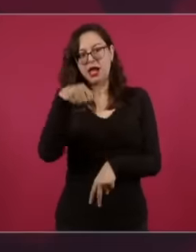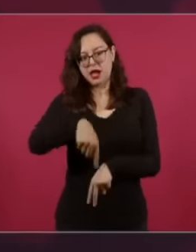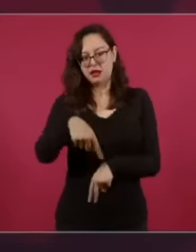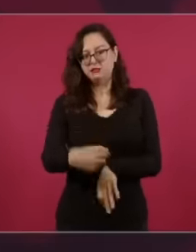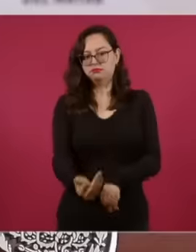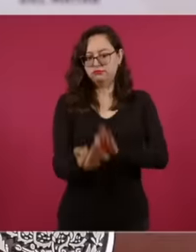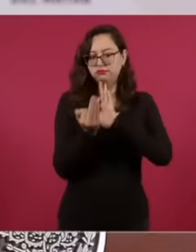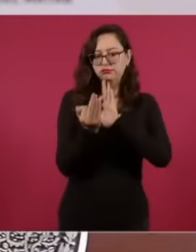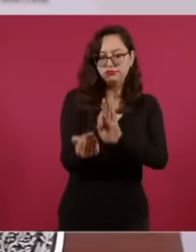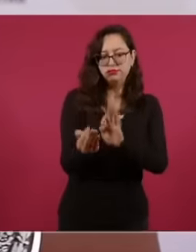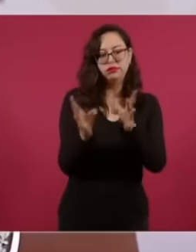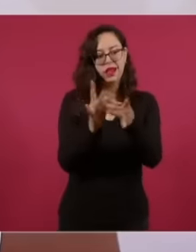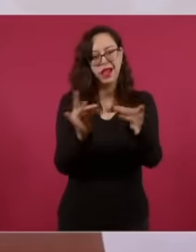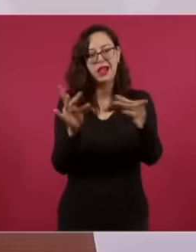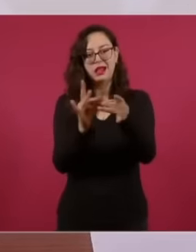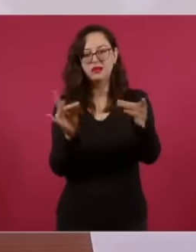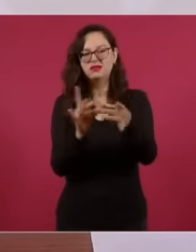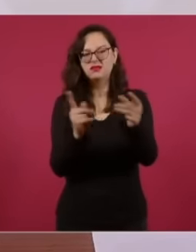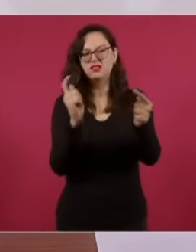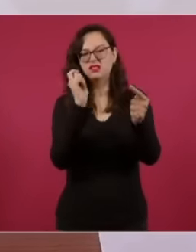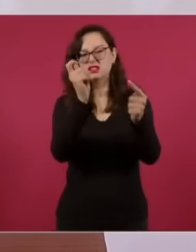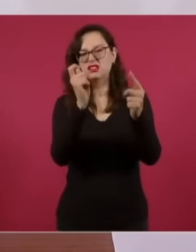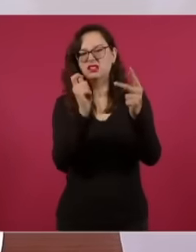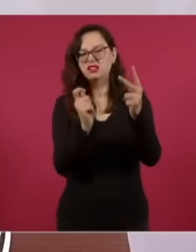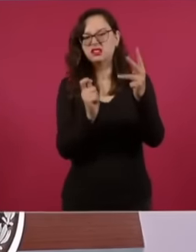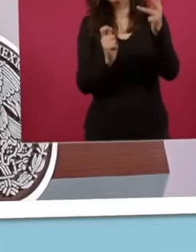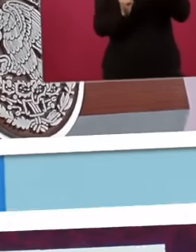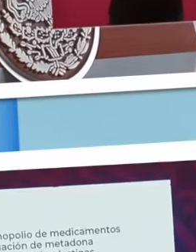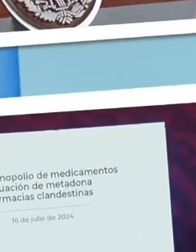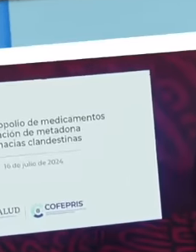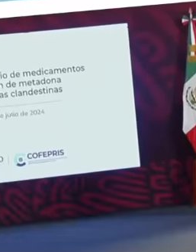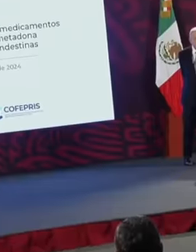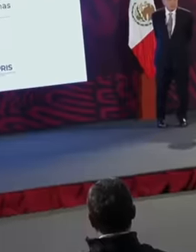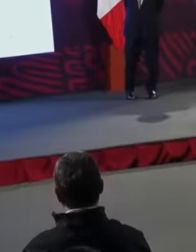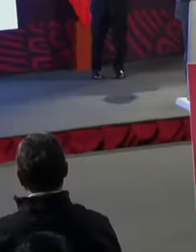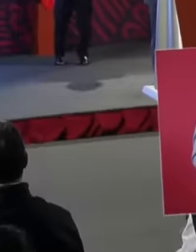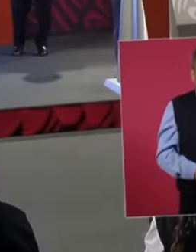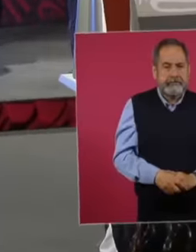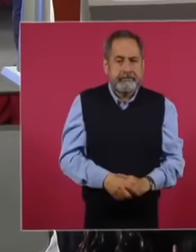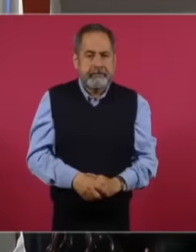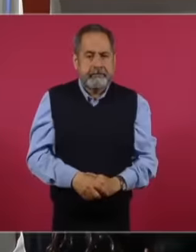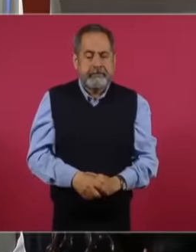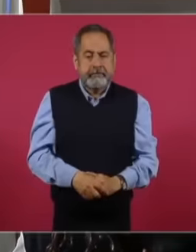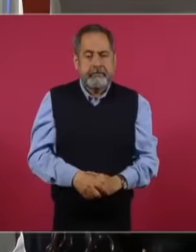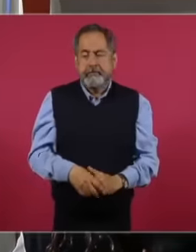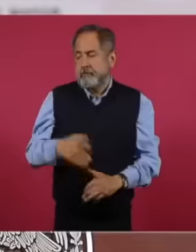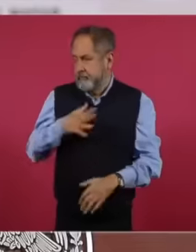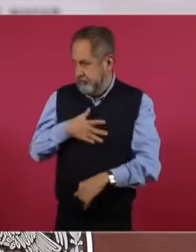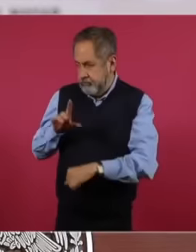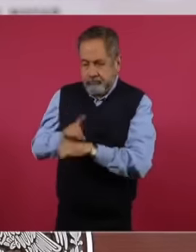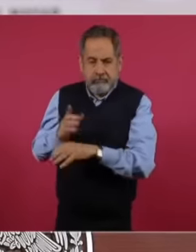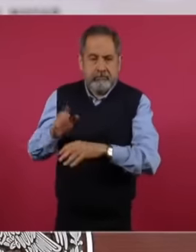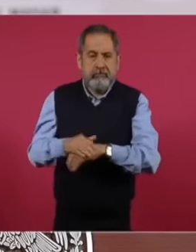explain why eh Some decisions were made, very good morning, Mr. President, Undersecretary,